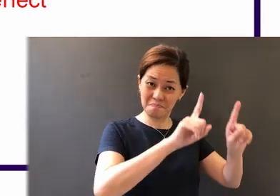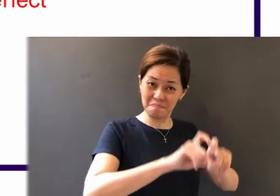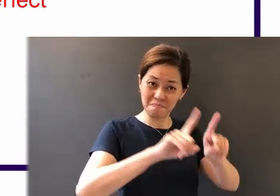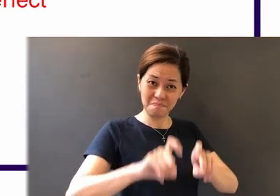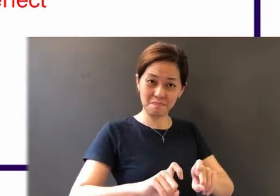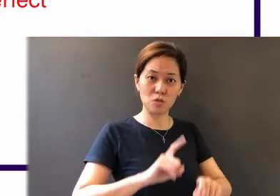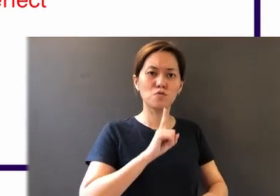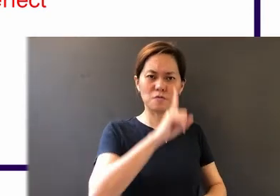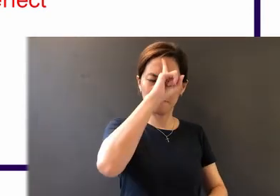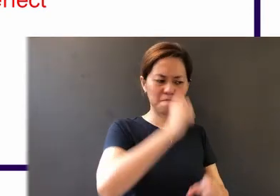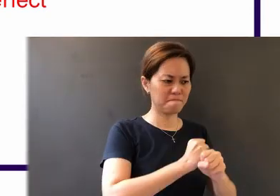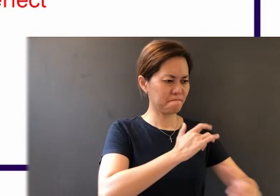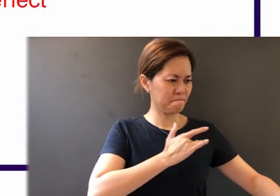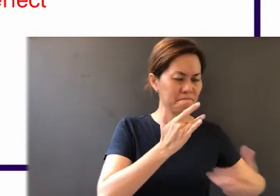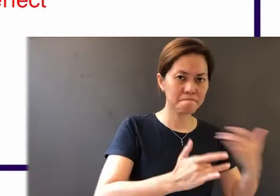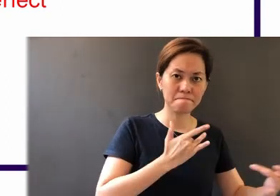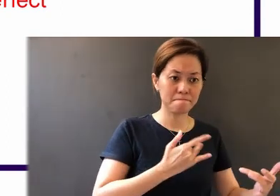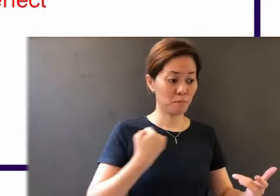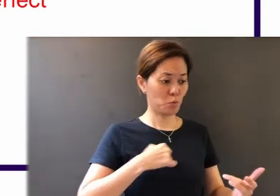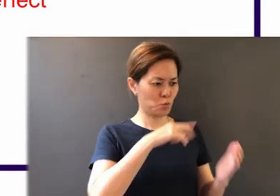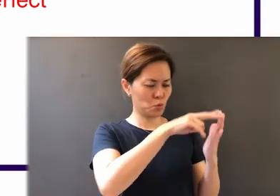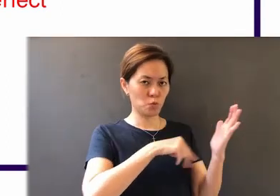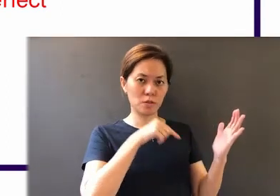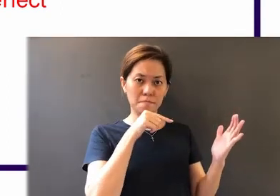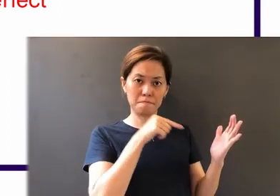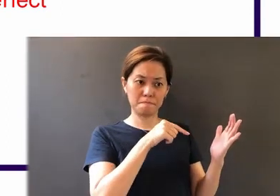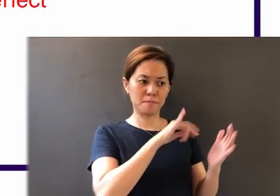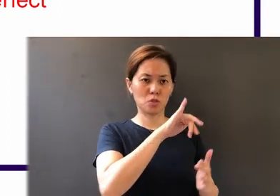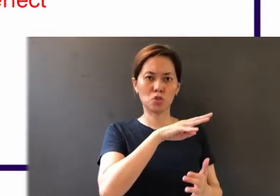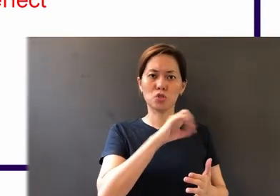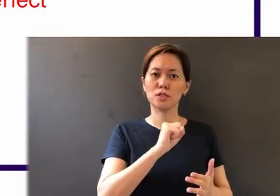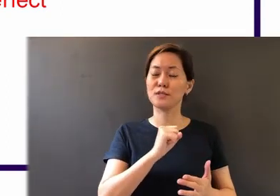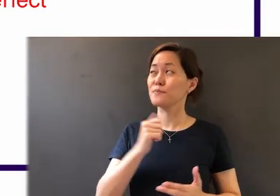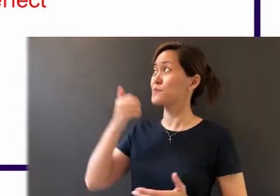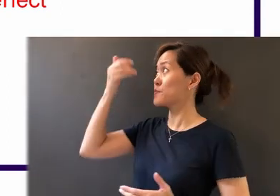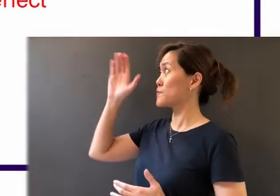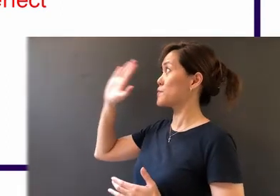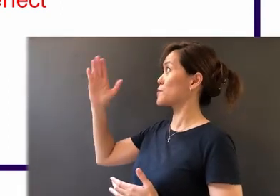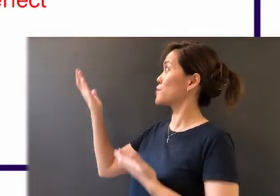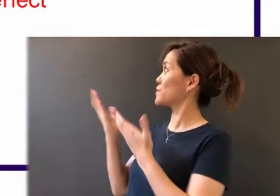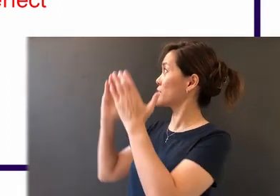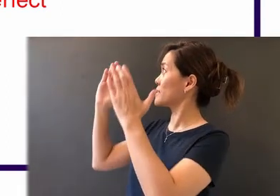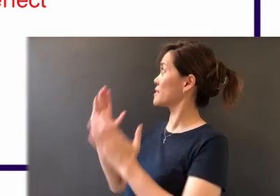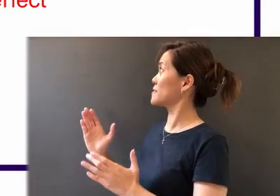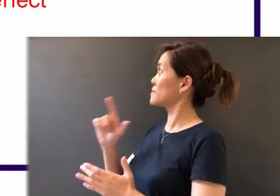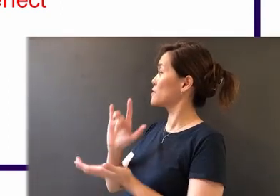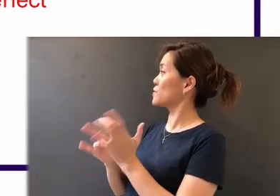We read: "James, a servant of God and of the Lord Jesus Christ, to the twelve